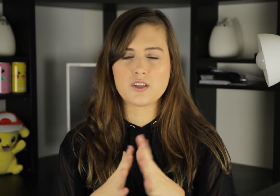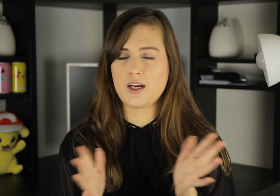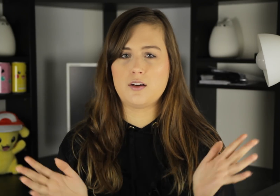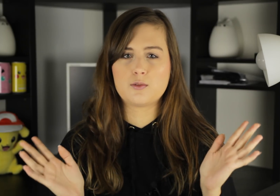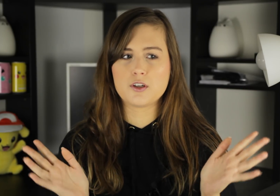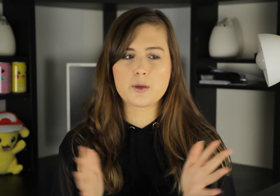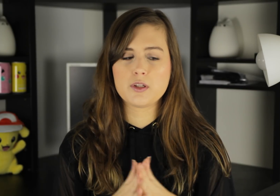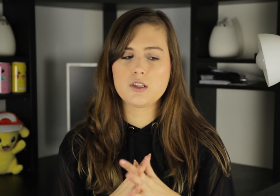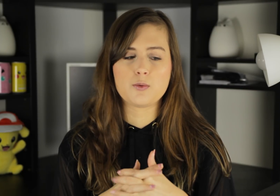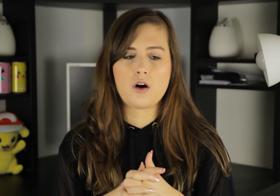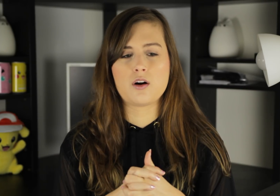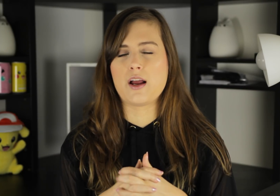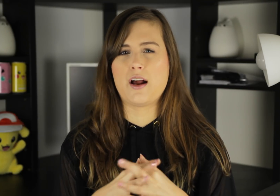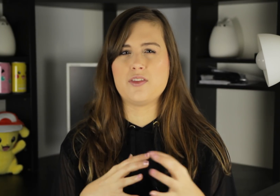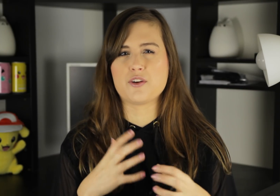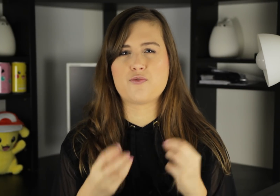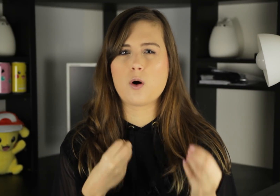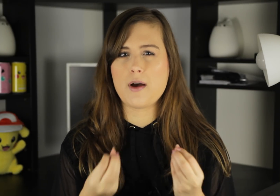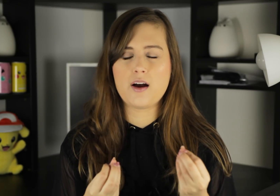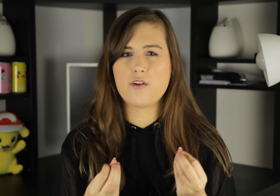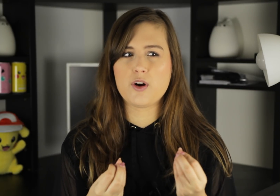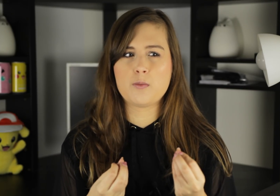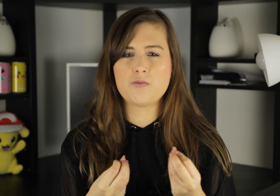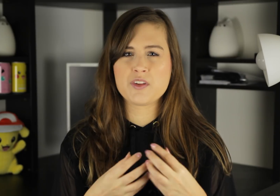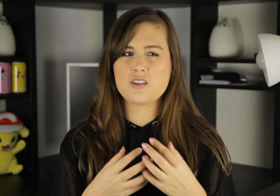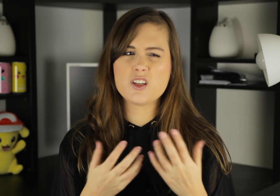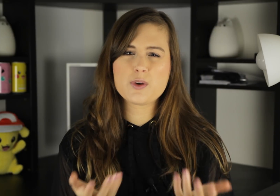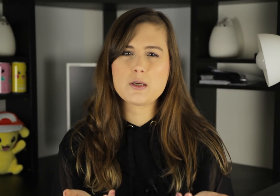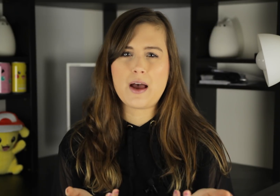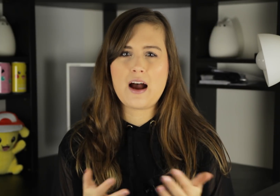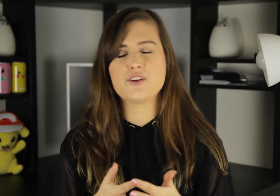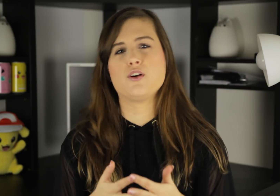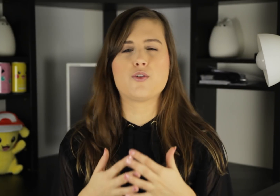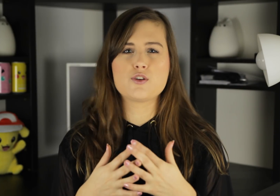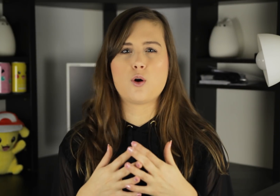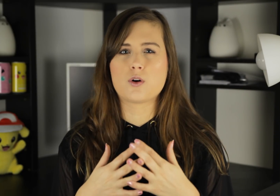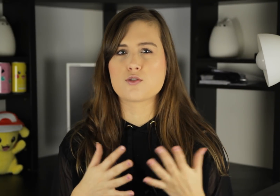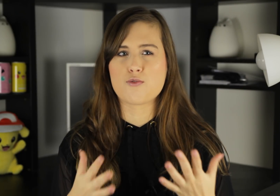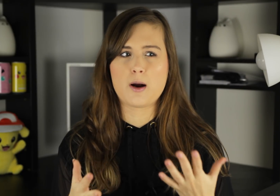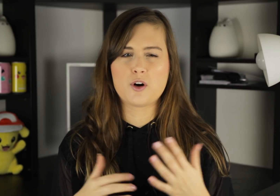that were completely wrong, and the format of them is really bad, you know, there's no real grammar,